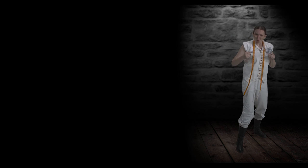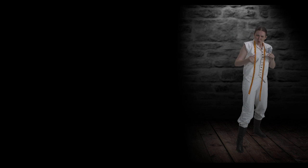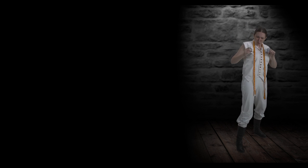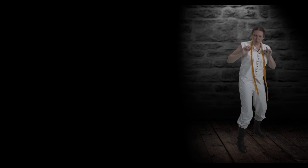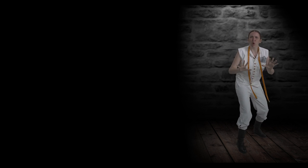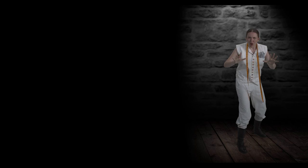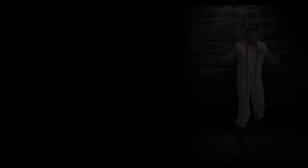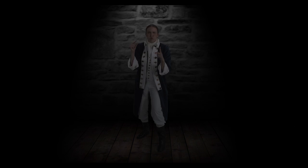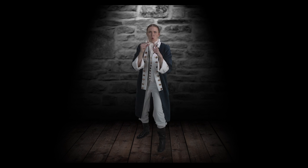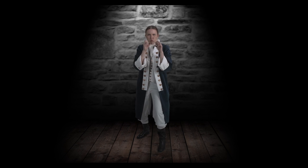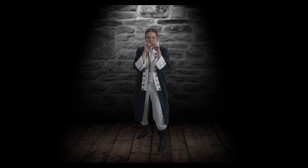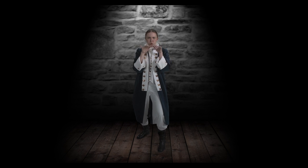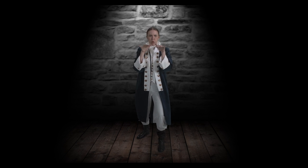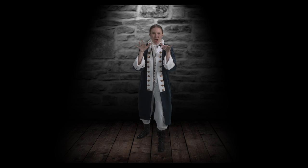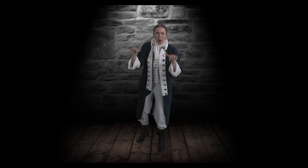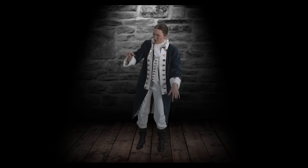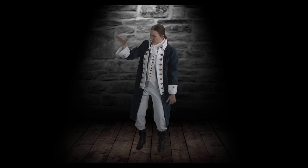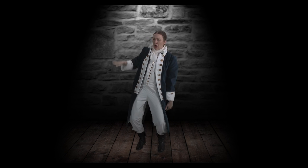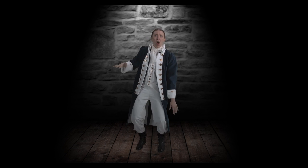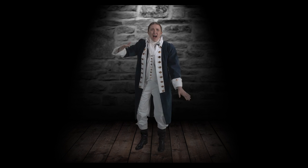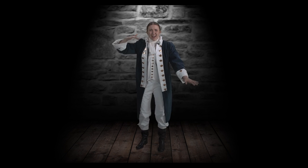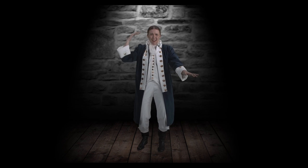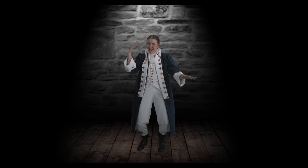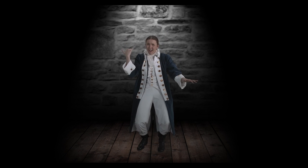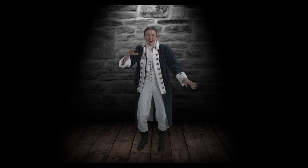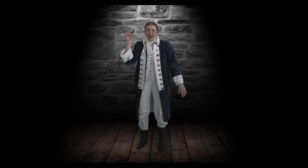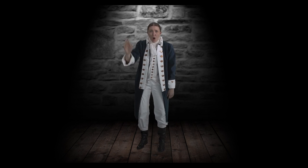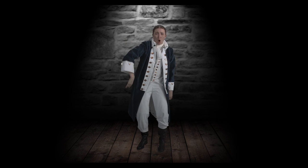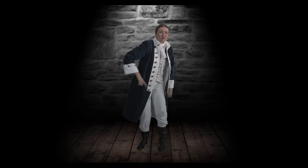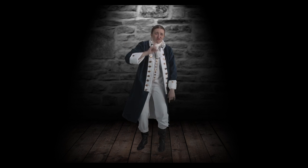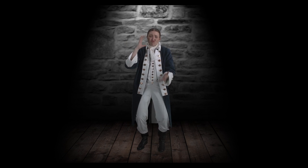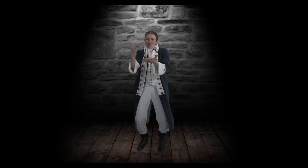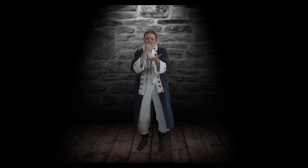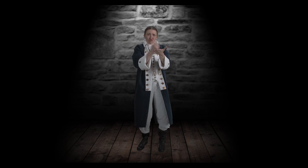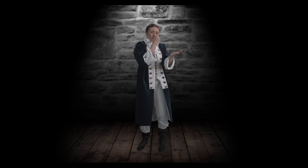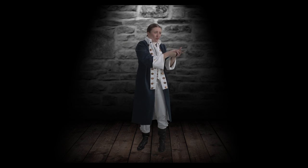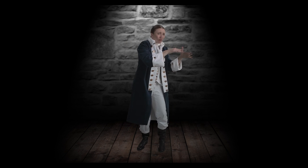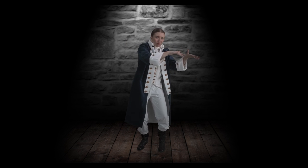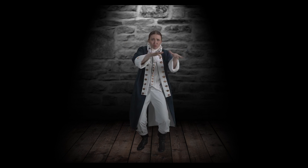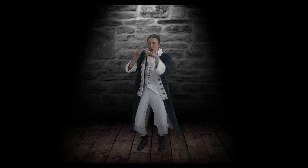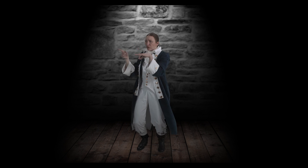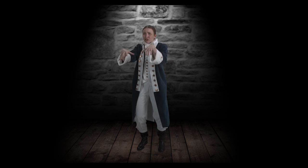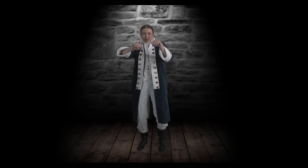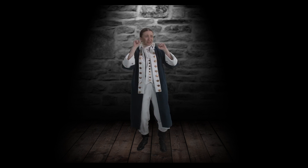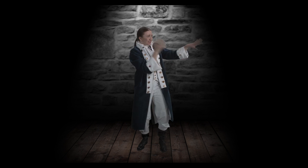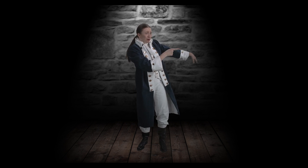to his pain Well the word got around, they said "This kid is insane, man!"